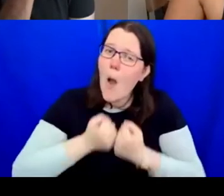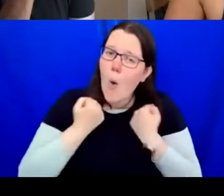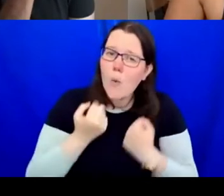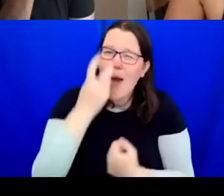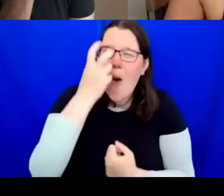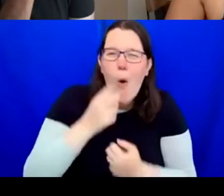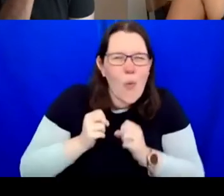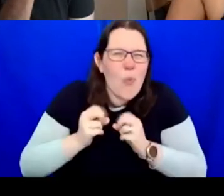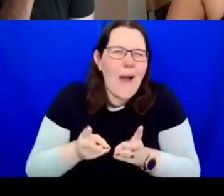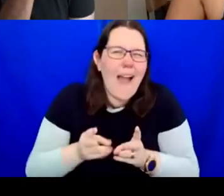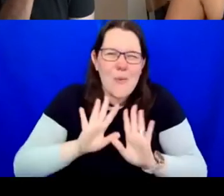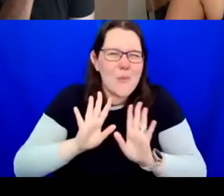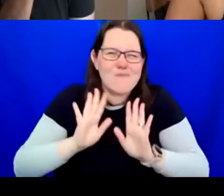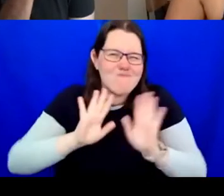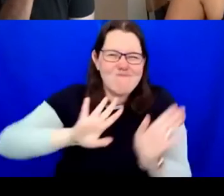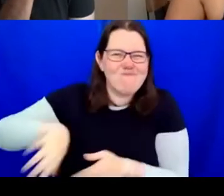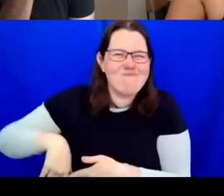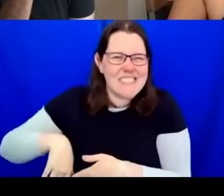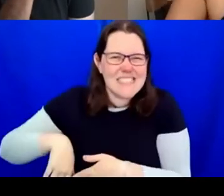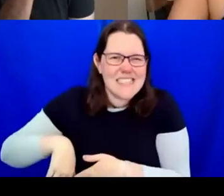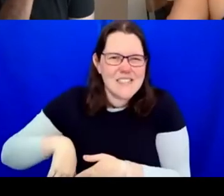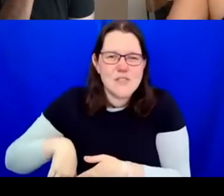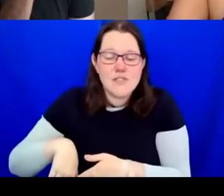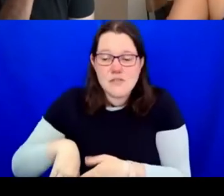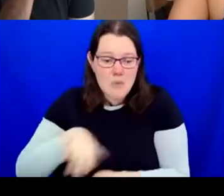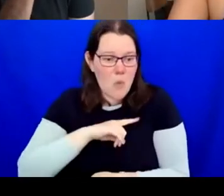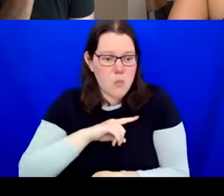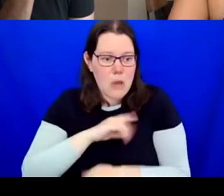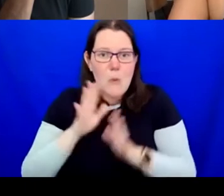is a moral issue but it is an issue of being relevant and surviving in contemporary times.